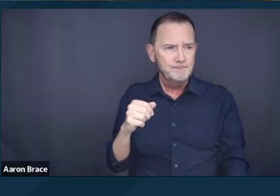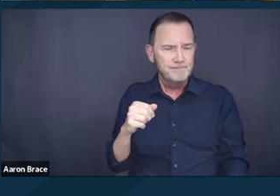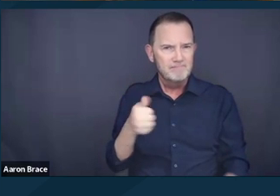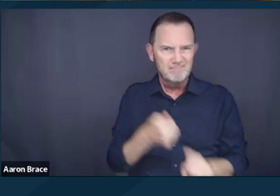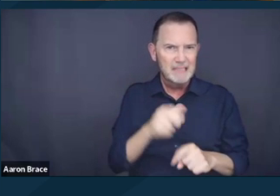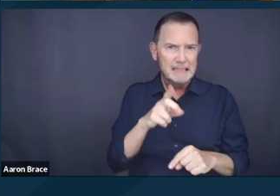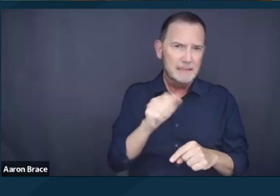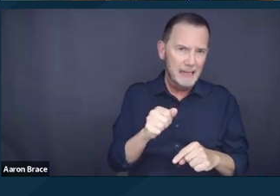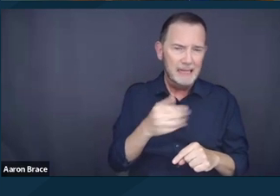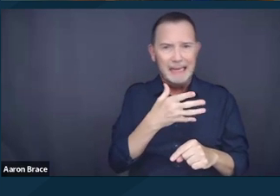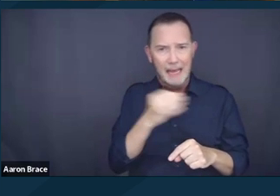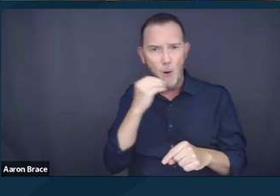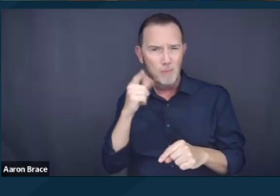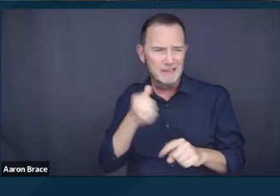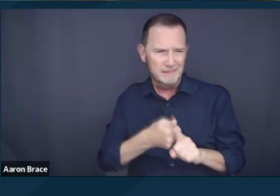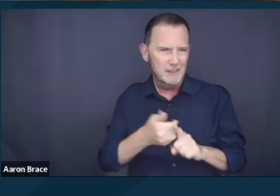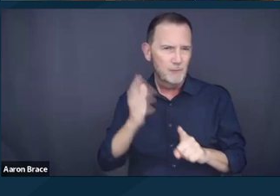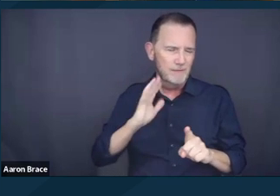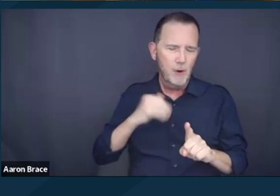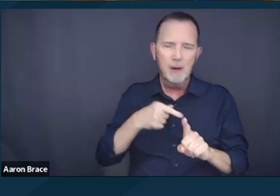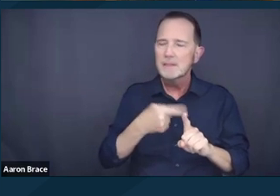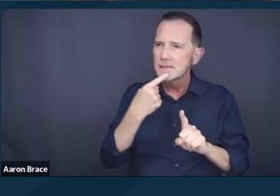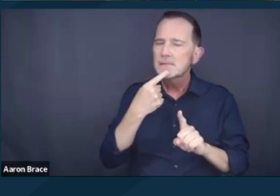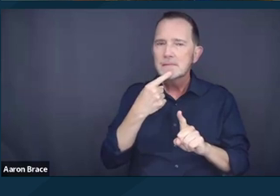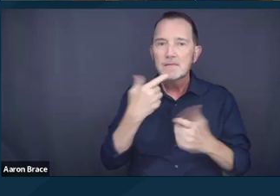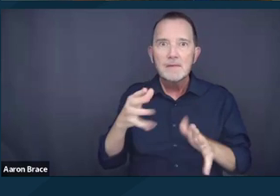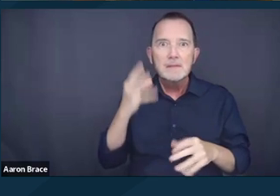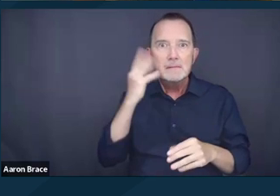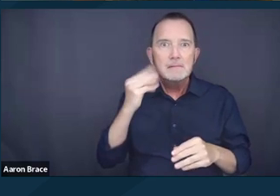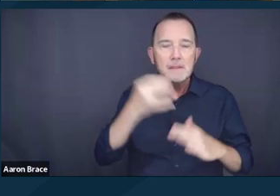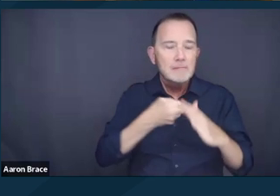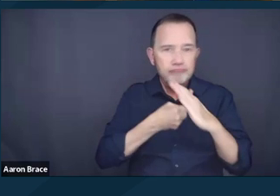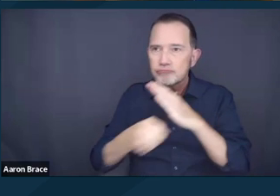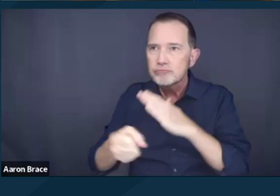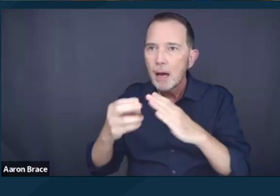justice and homelessness. He says, "these hospitals are really just prisons "by another name,